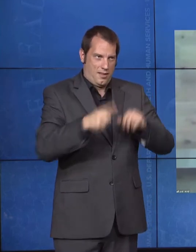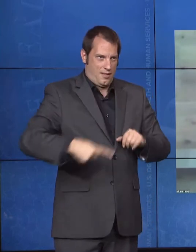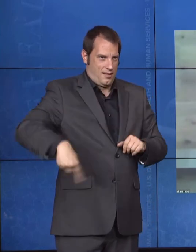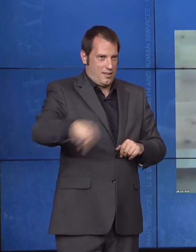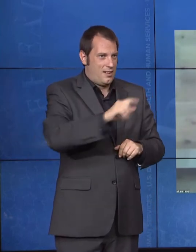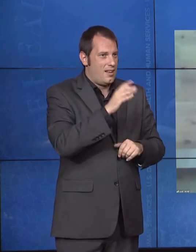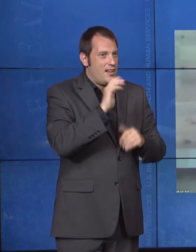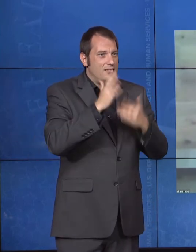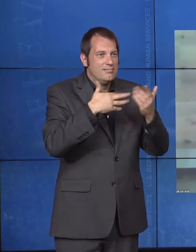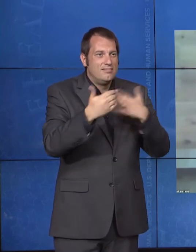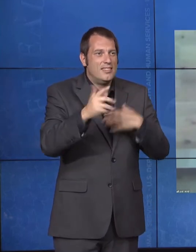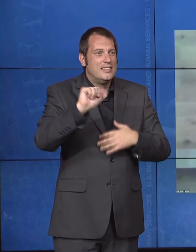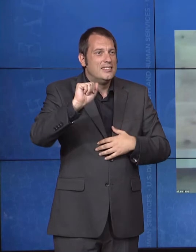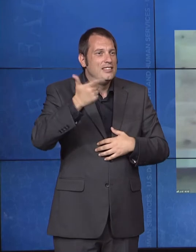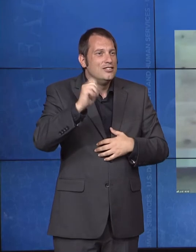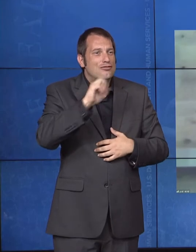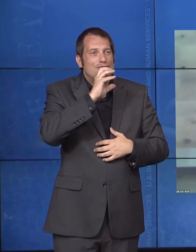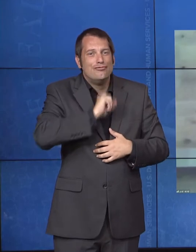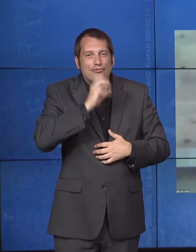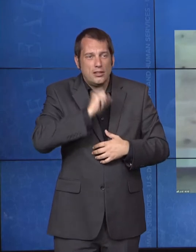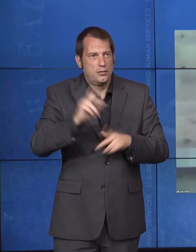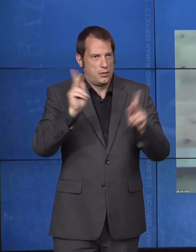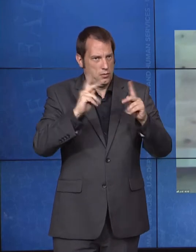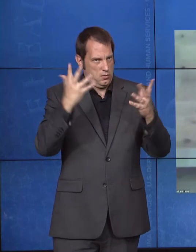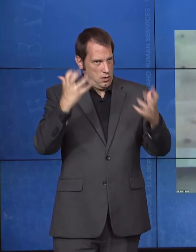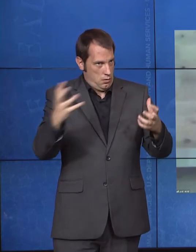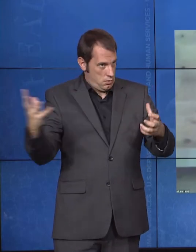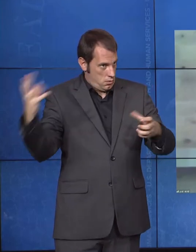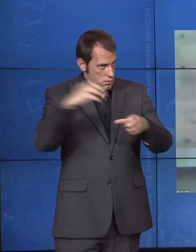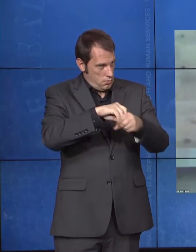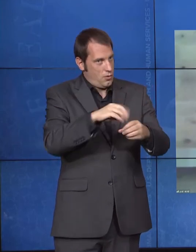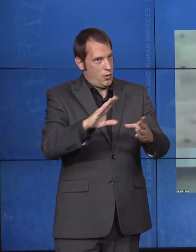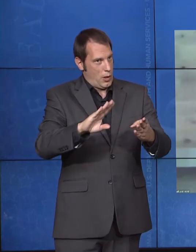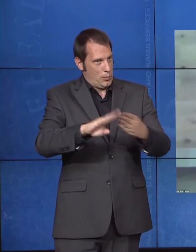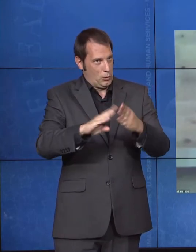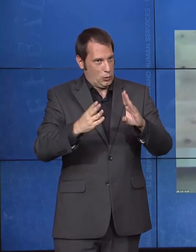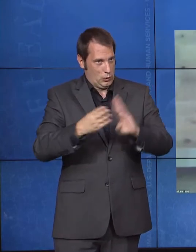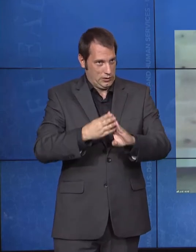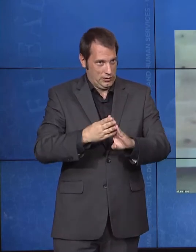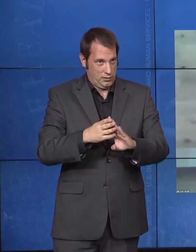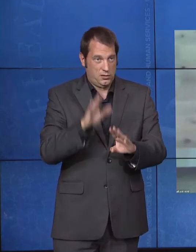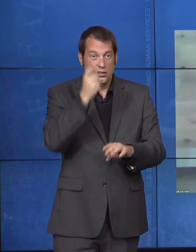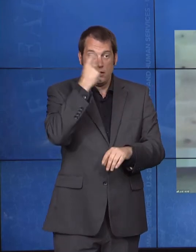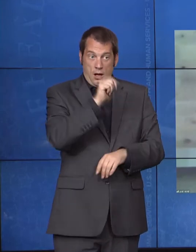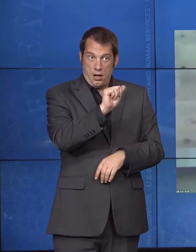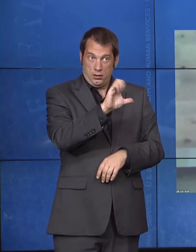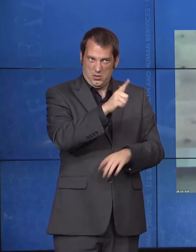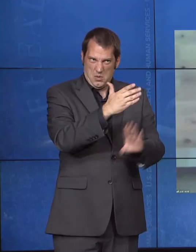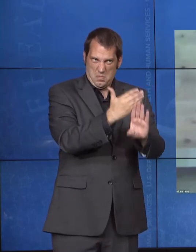community. Prior to joining ACL, Lance serviced Oklahoma's director of Aging Services, where